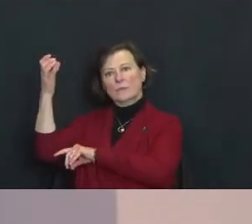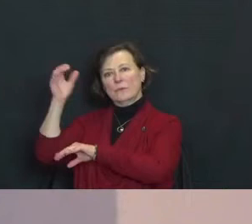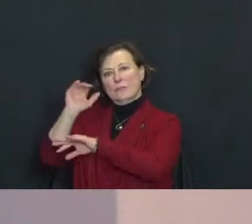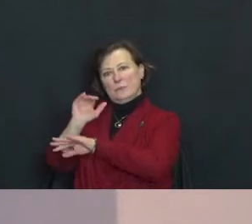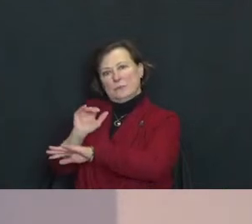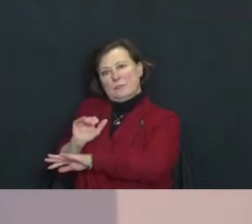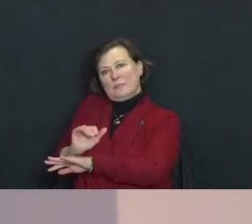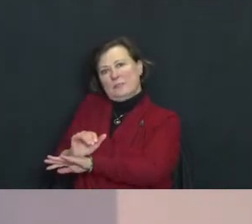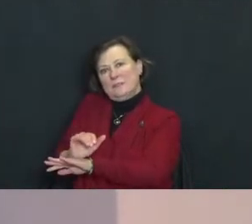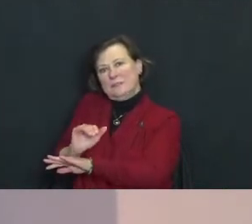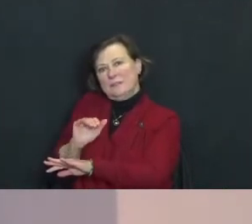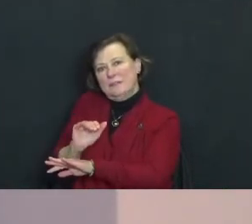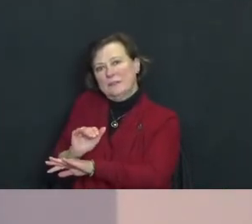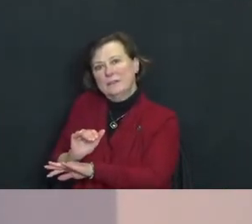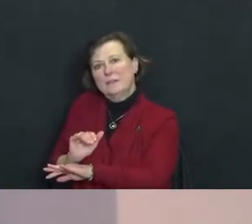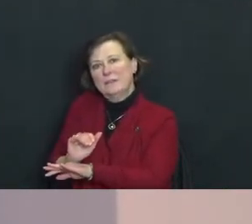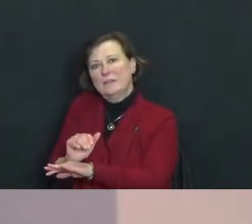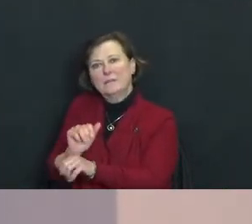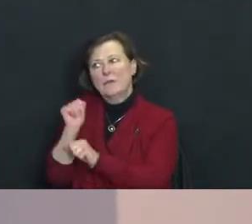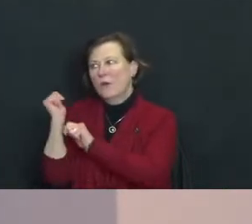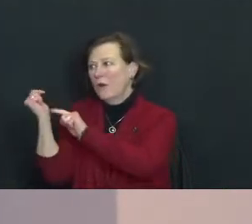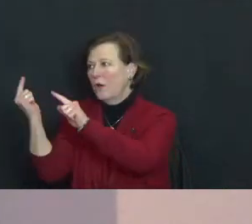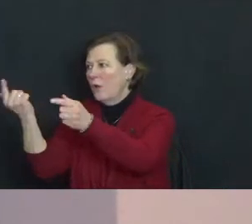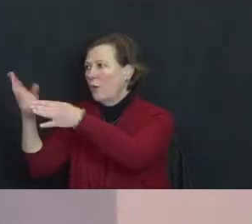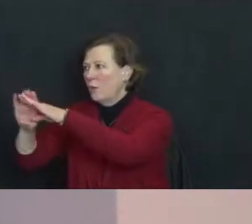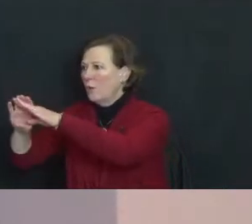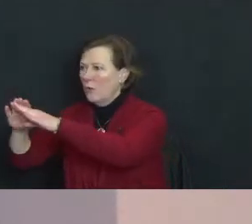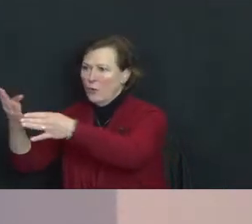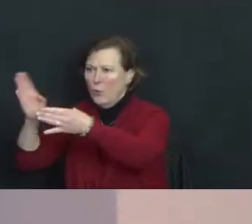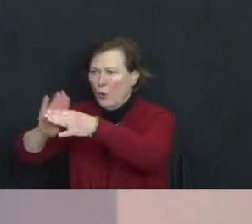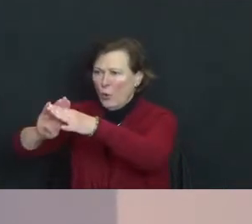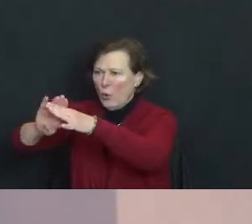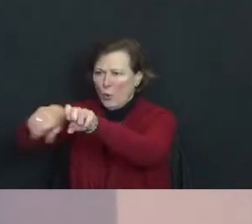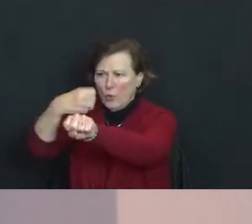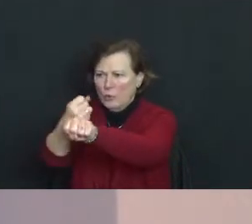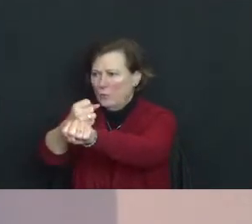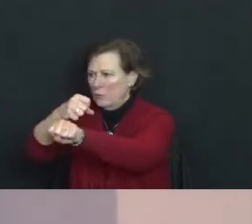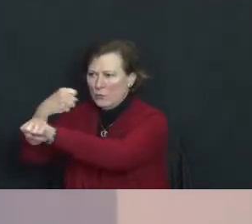All the doors were shuttered tight.